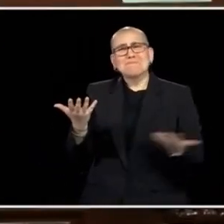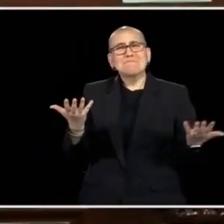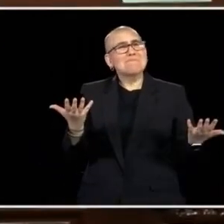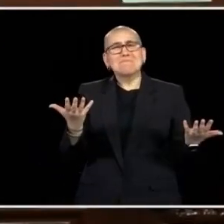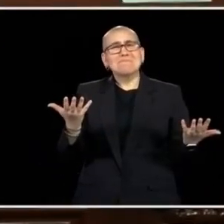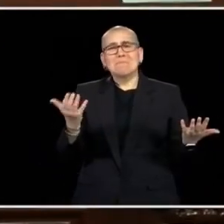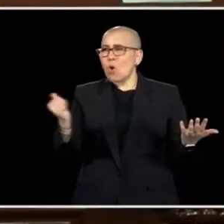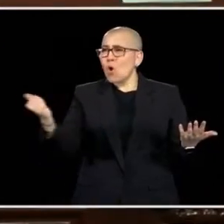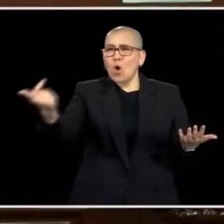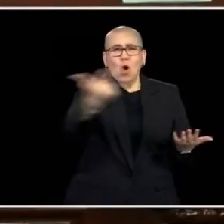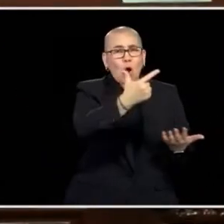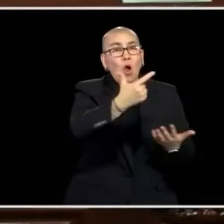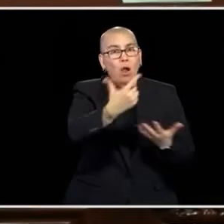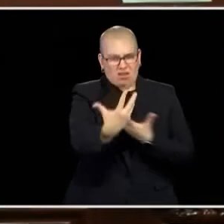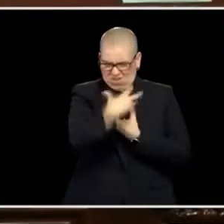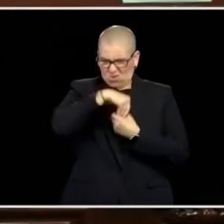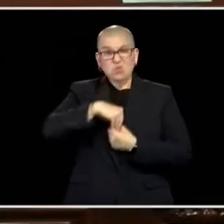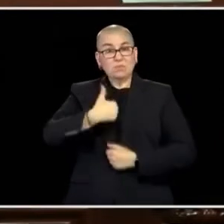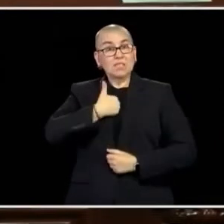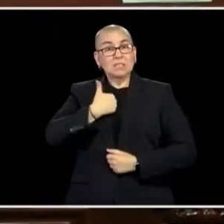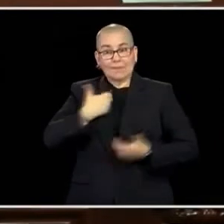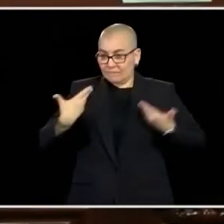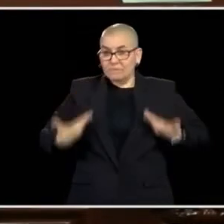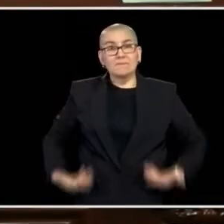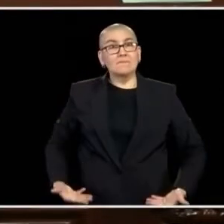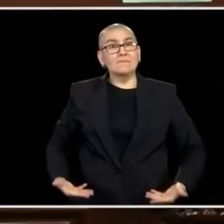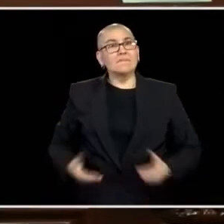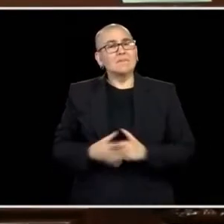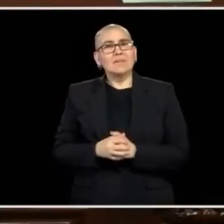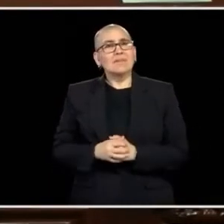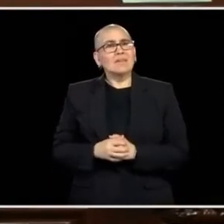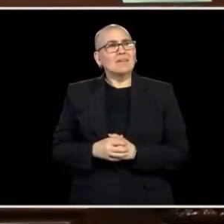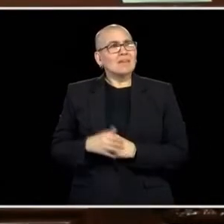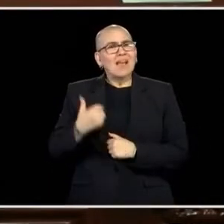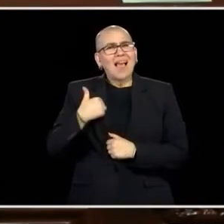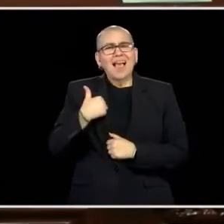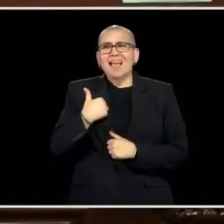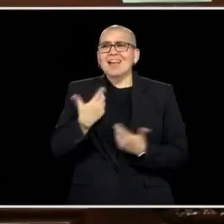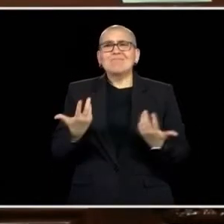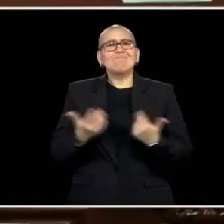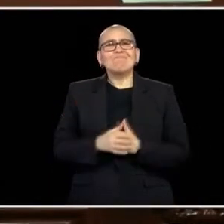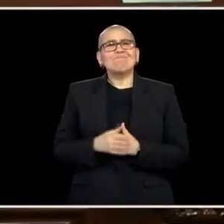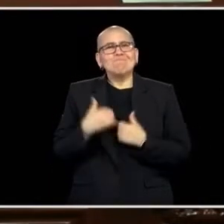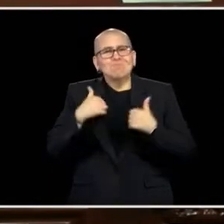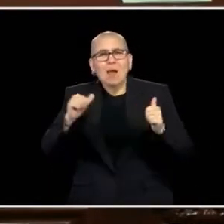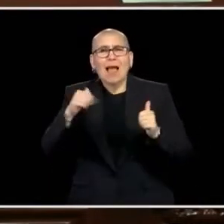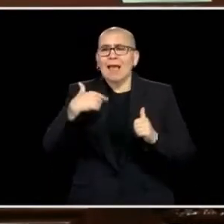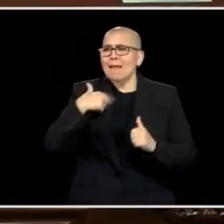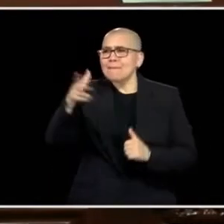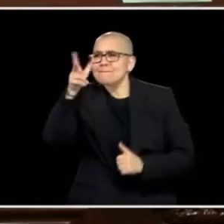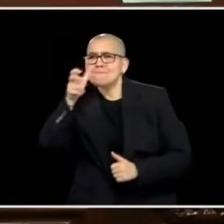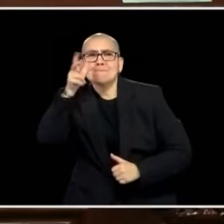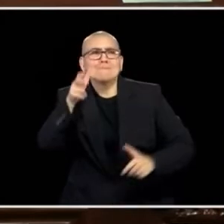FOR ALL OF US, I INCLUDE MYSELF IN EVERY ONE OF THESE DISCUSSIONS, TRYING TO LISTEN AND LEARN AND TO TRY AND BE PATIENT WITH ONE ANOTHER AS WE